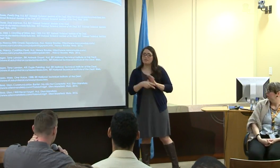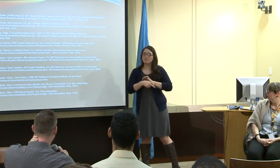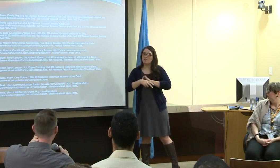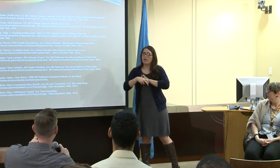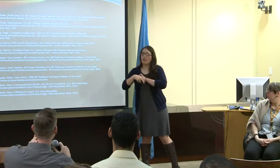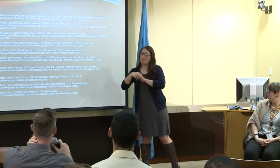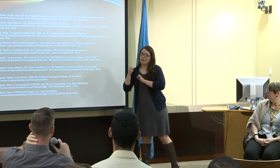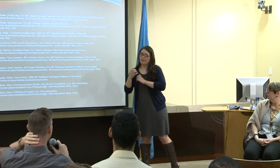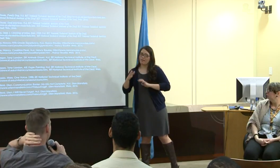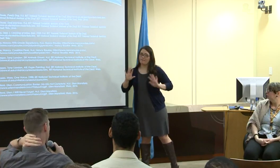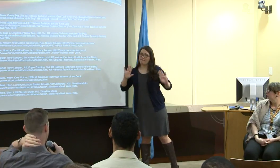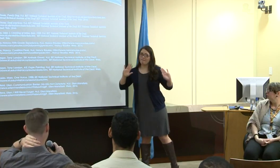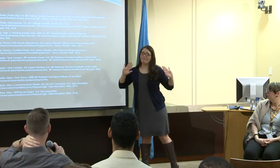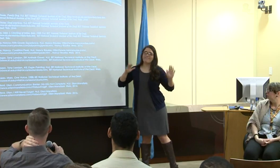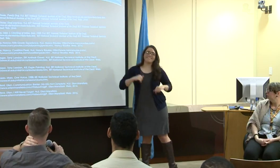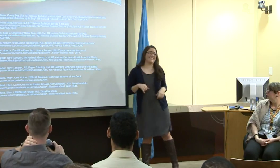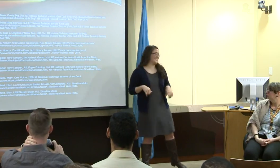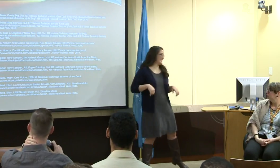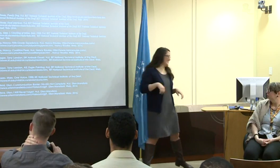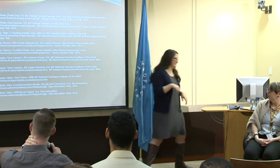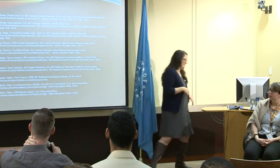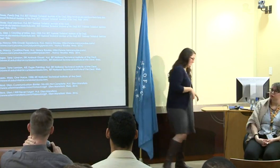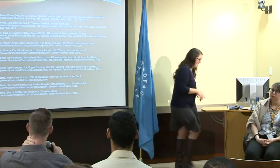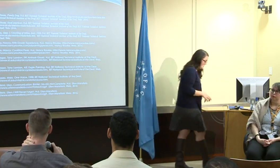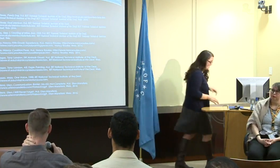There was no plagiarism.